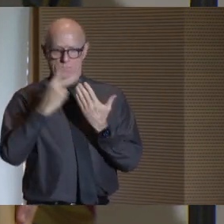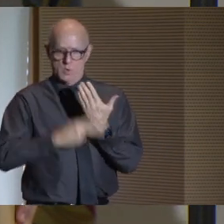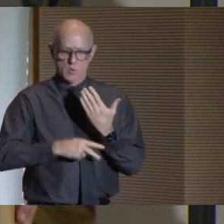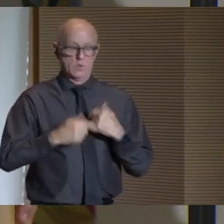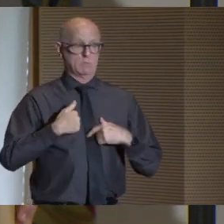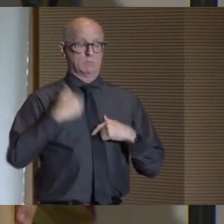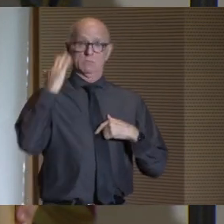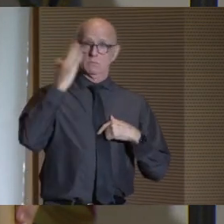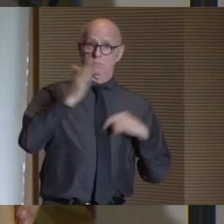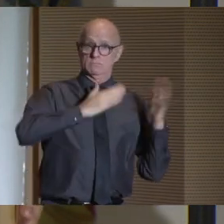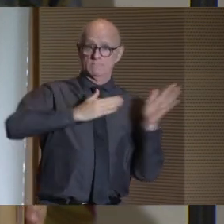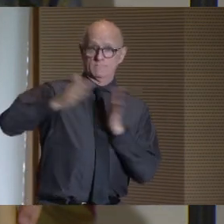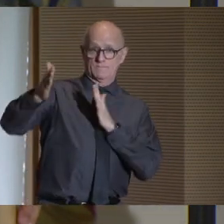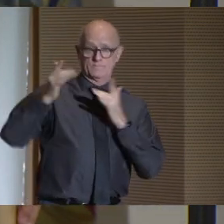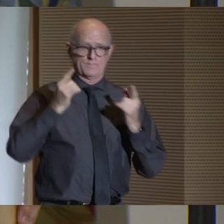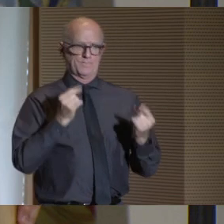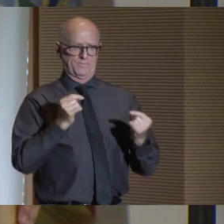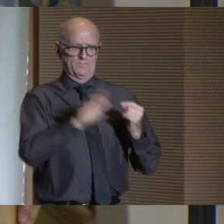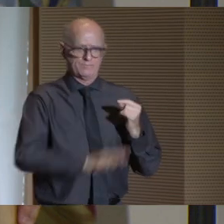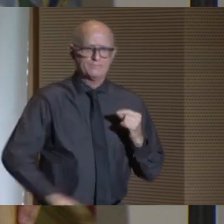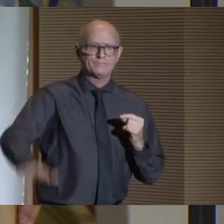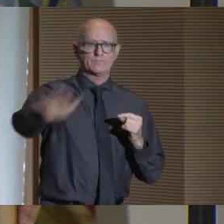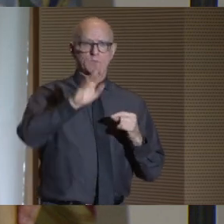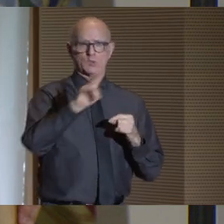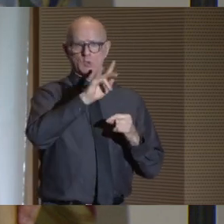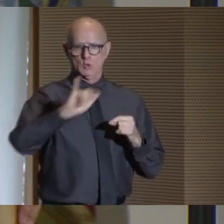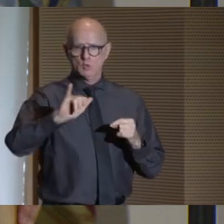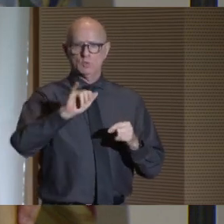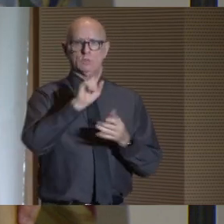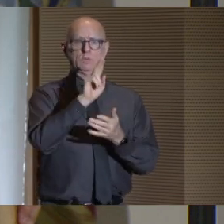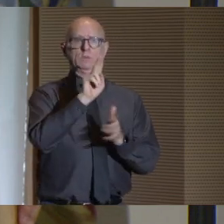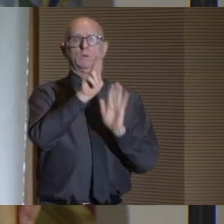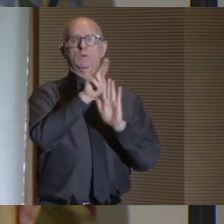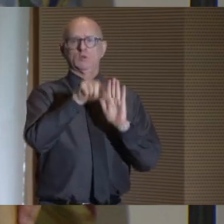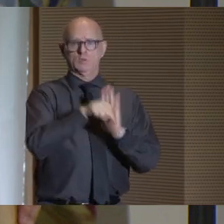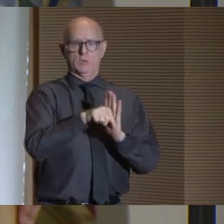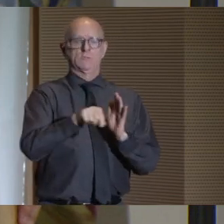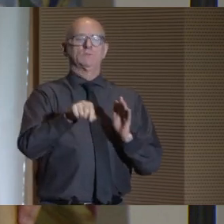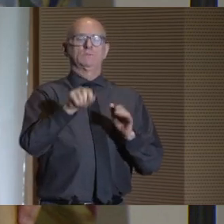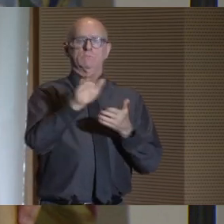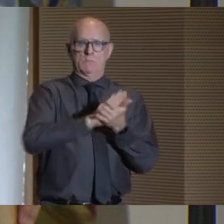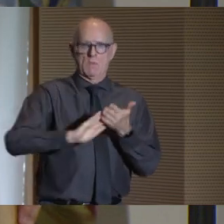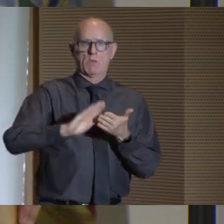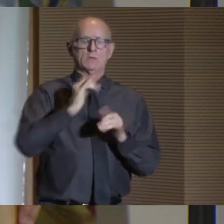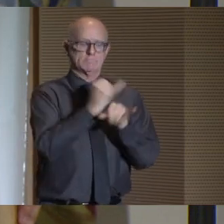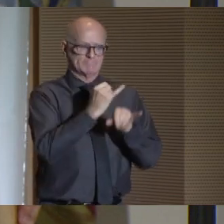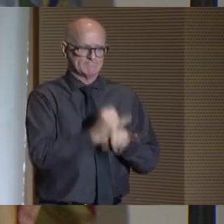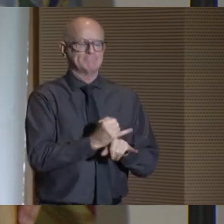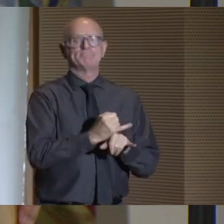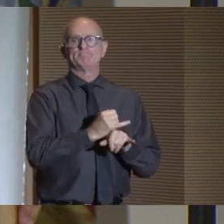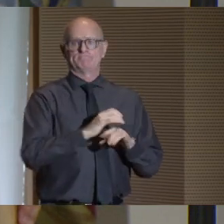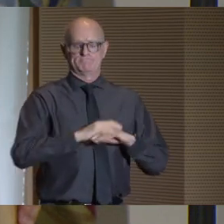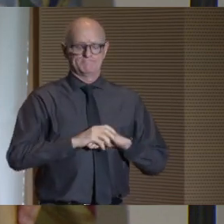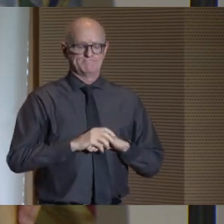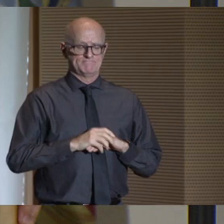Eventually, our plan is to do this work across all our undergraduate campuses.